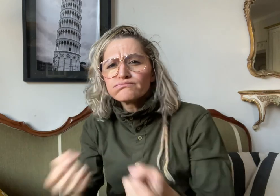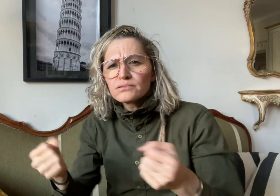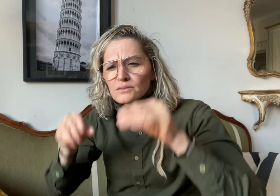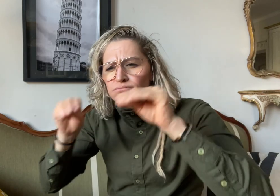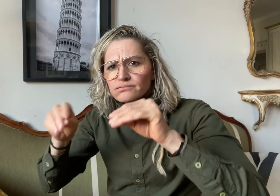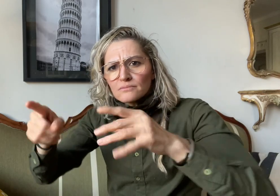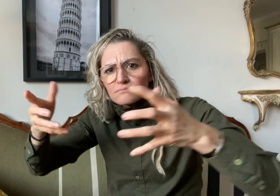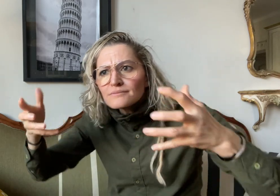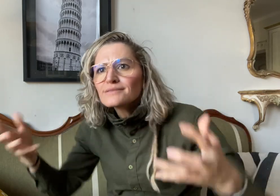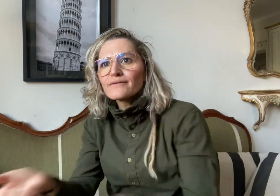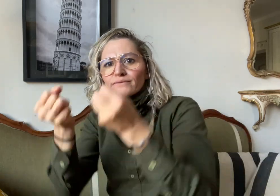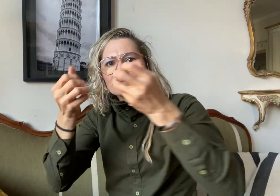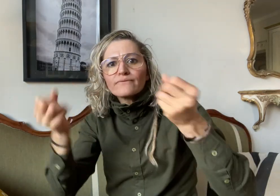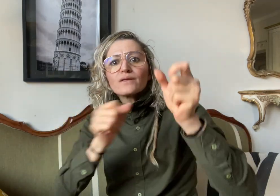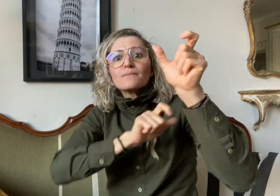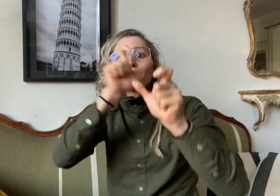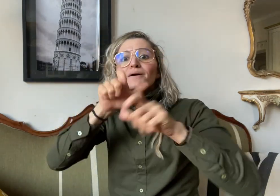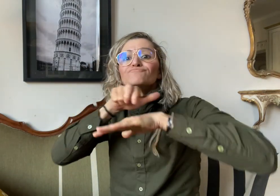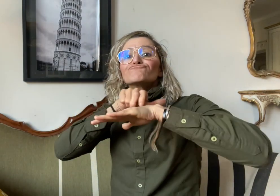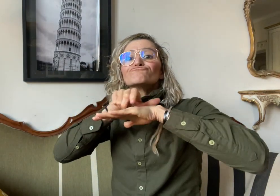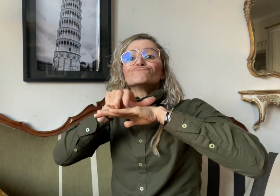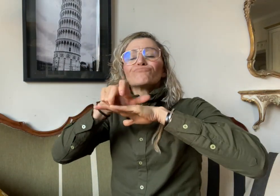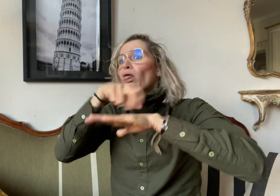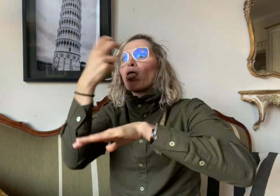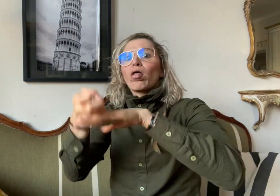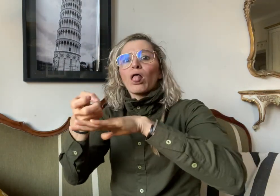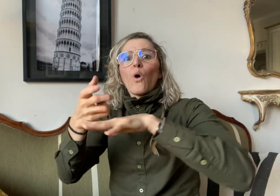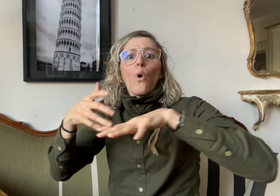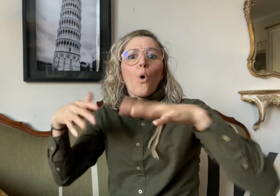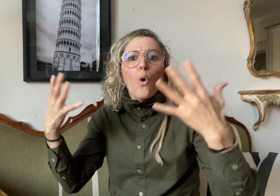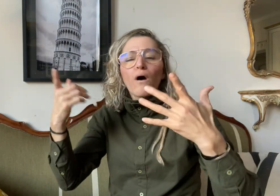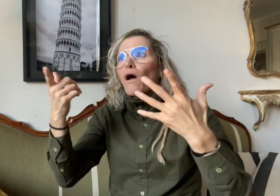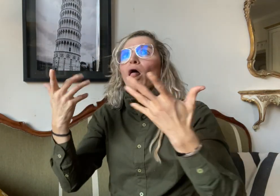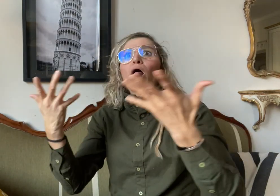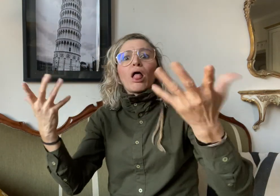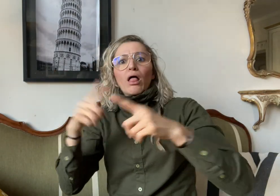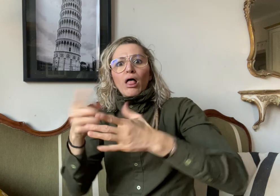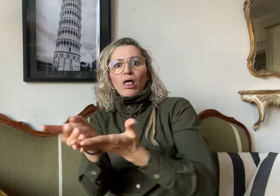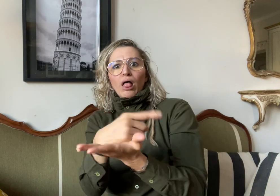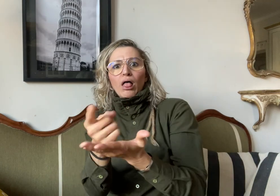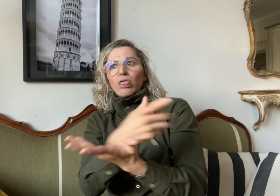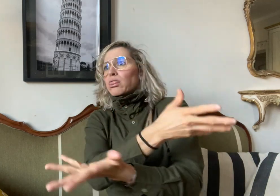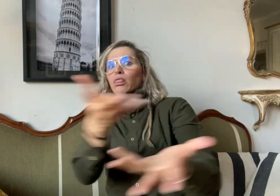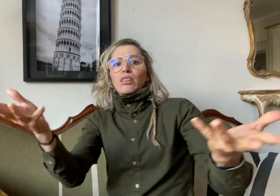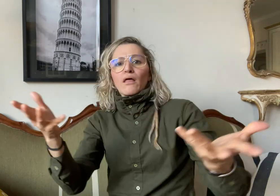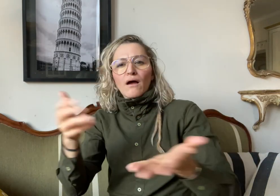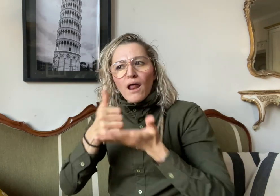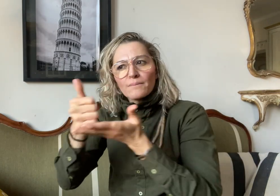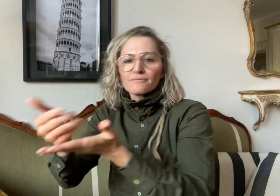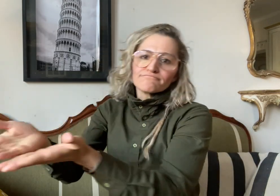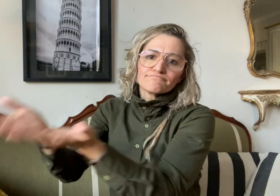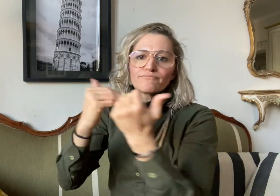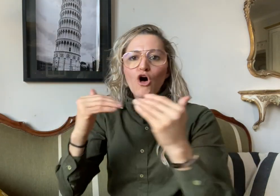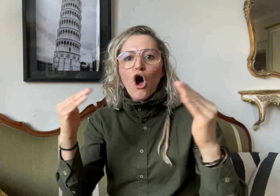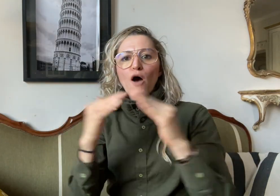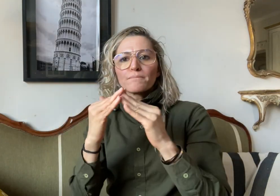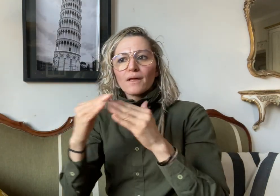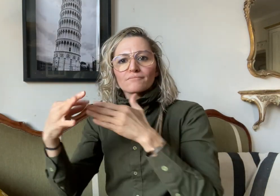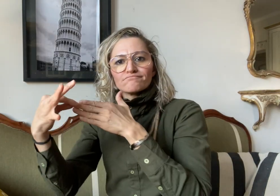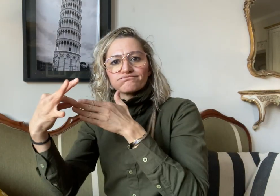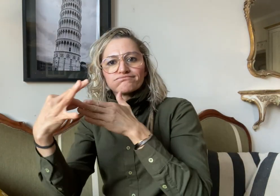Once Amelia recovered, she and Nanook got back on trail.